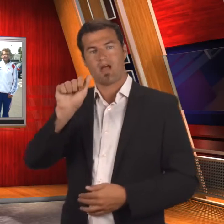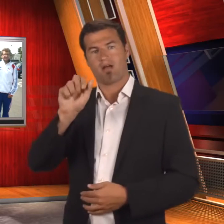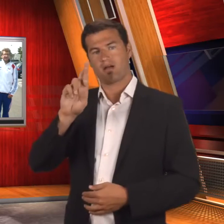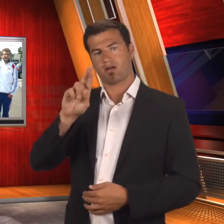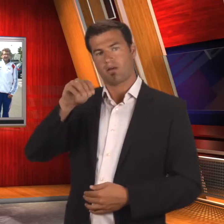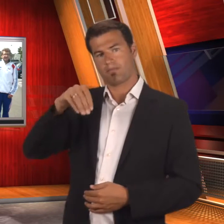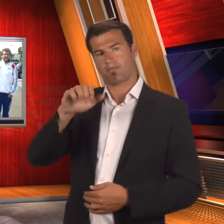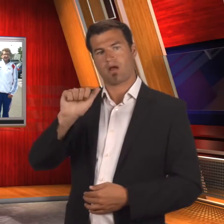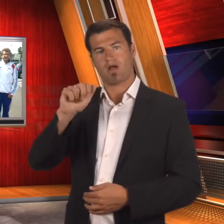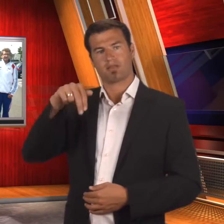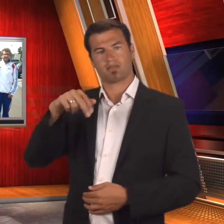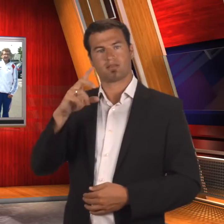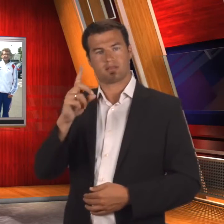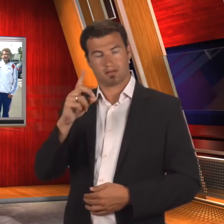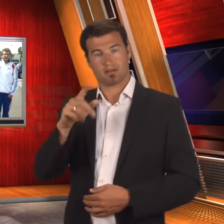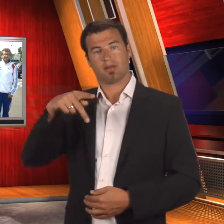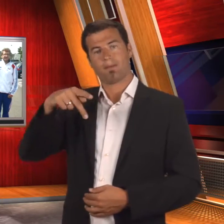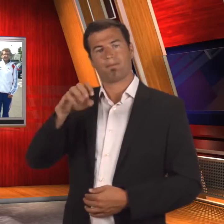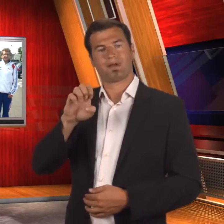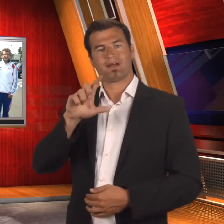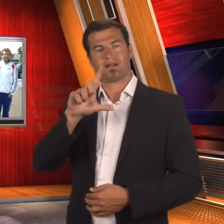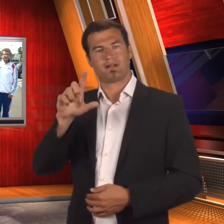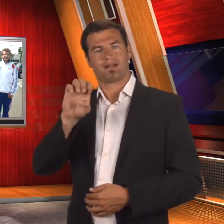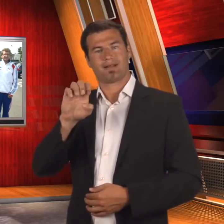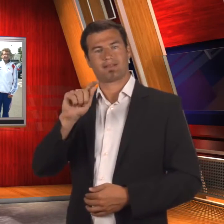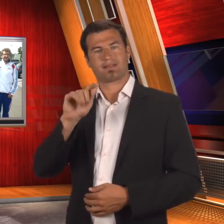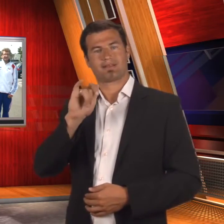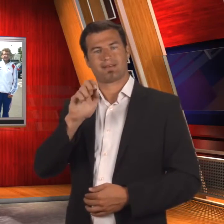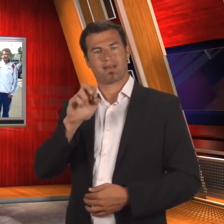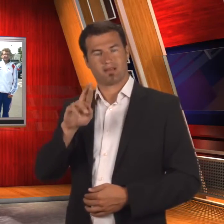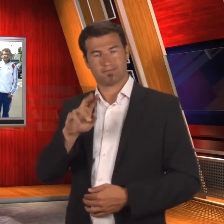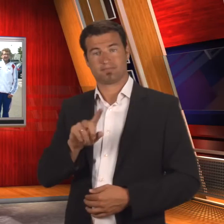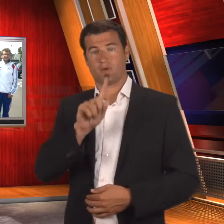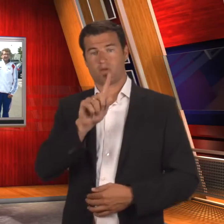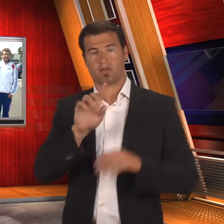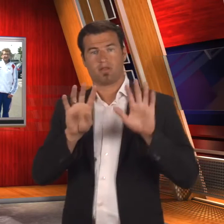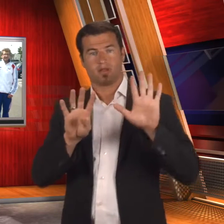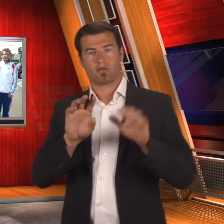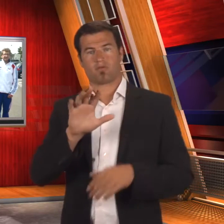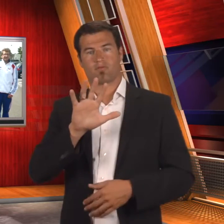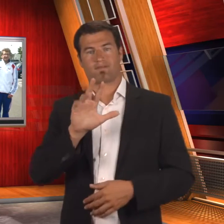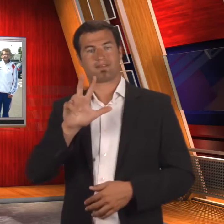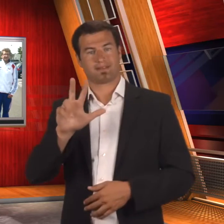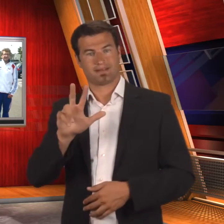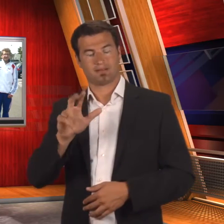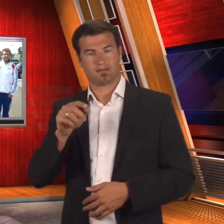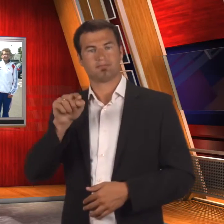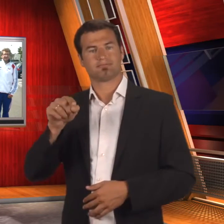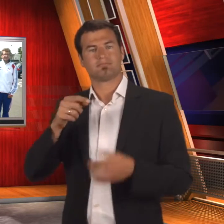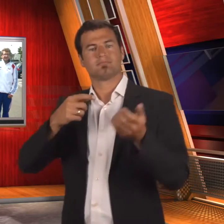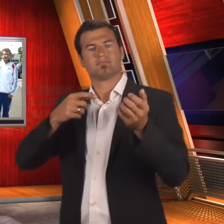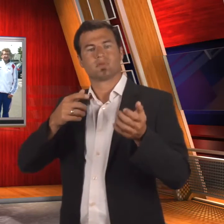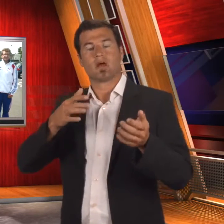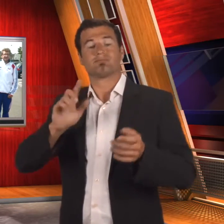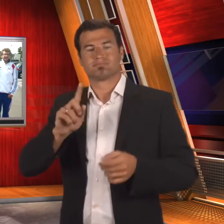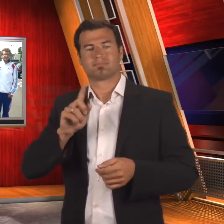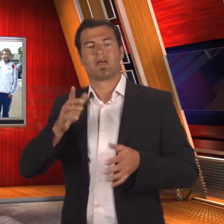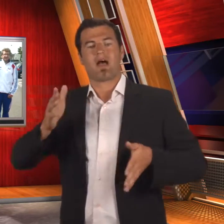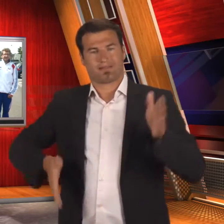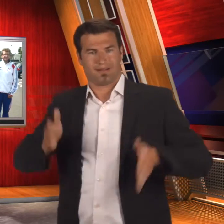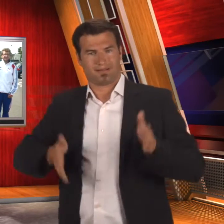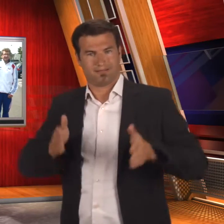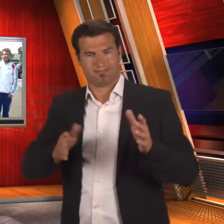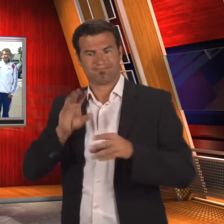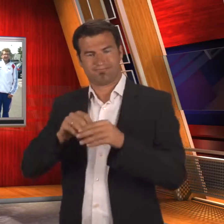shooting Then Armand Pelletier in 1953 in athletics.